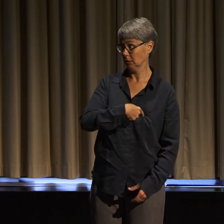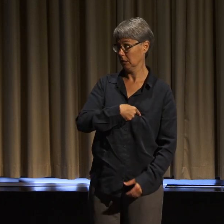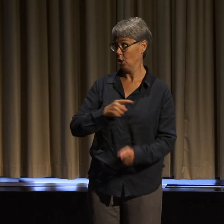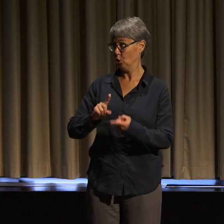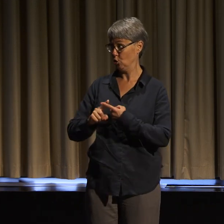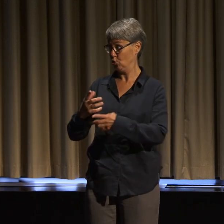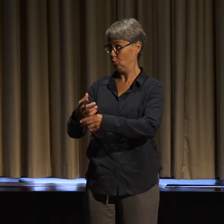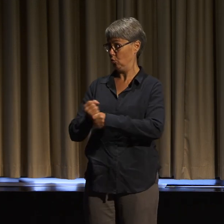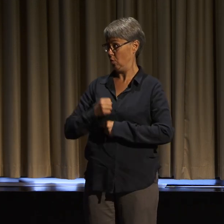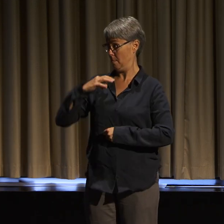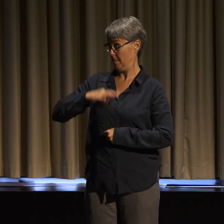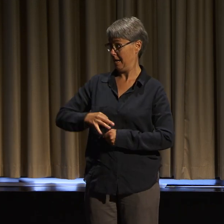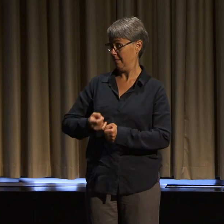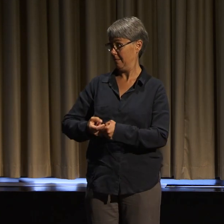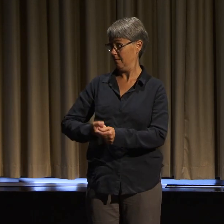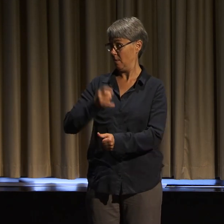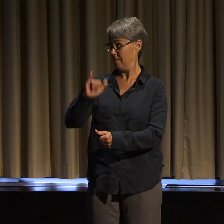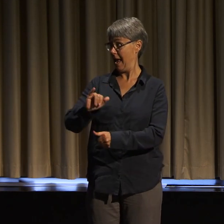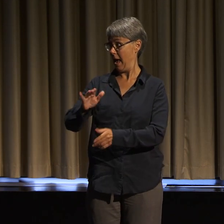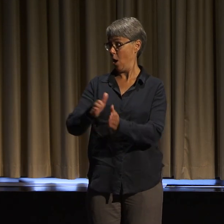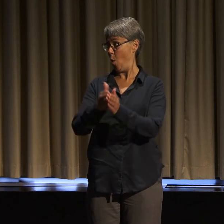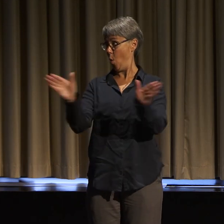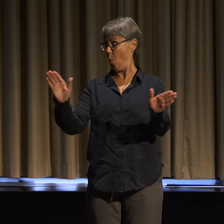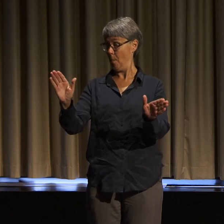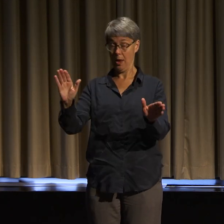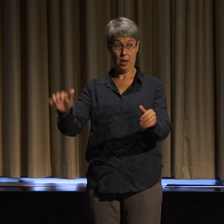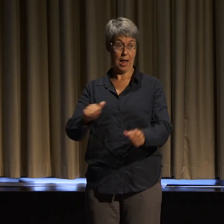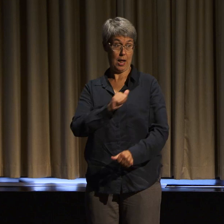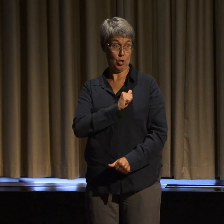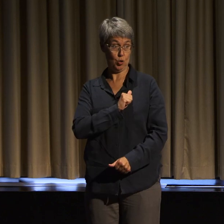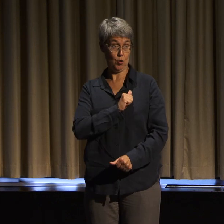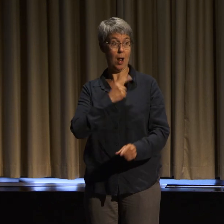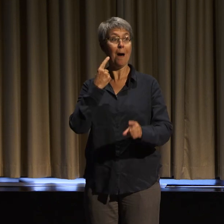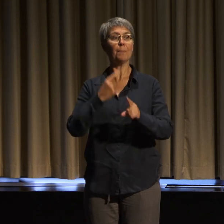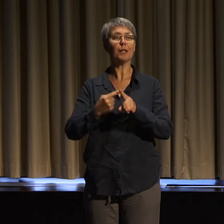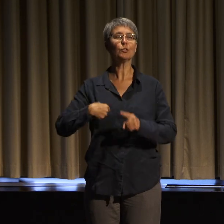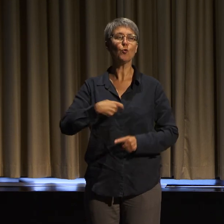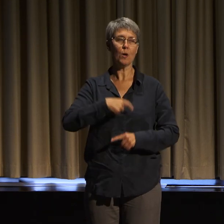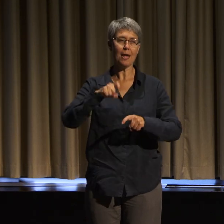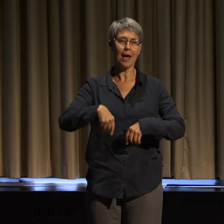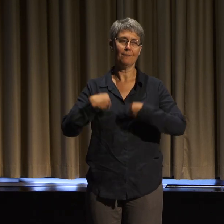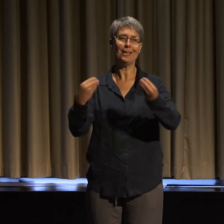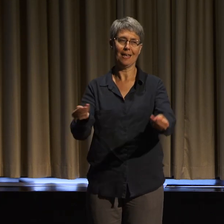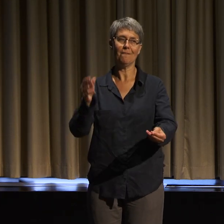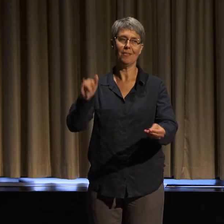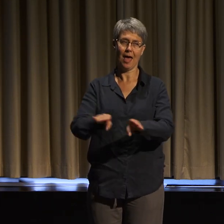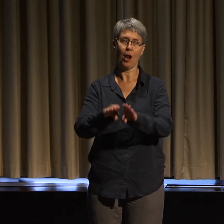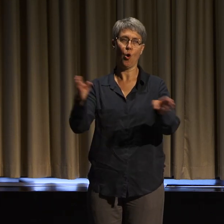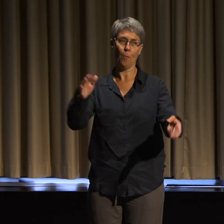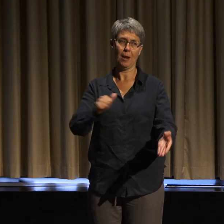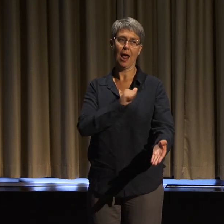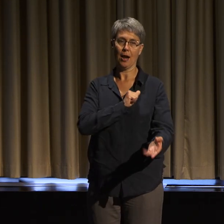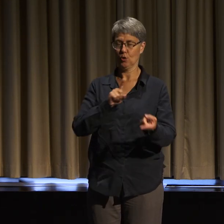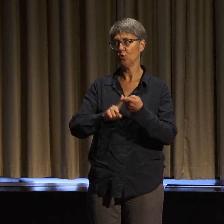Because the moment we acknowledge intersectionality, it also means that we must acknowledge and face ourselves.